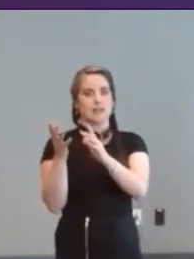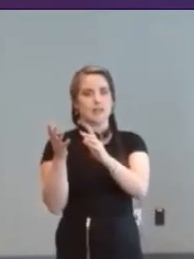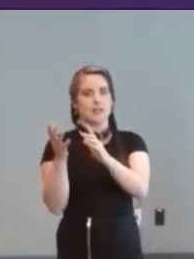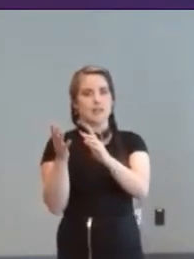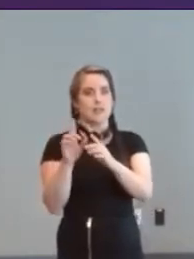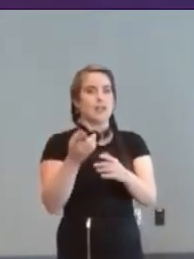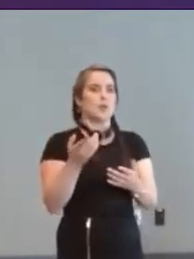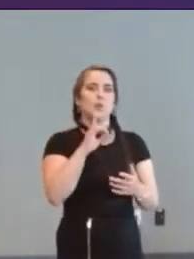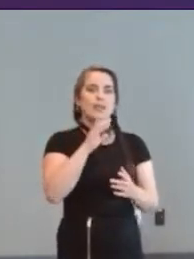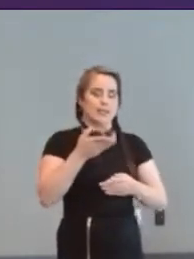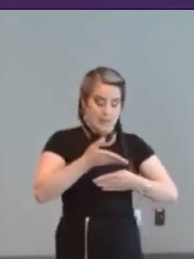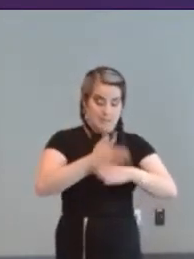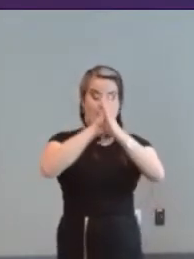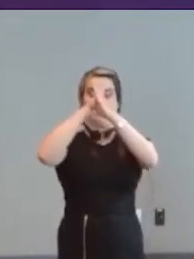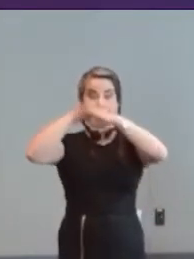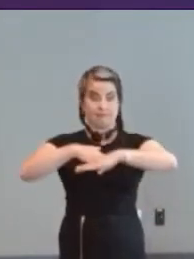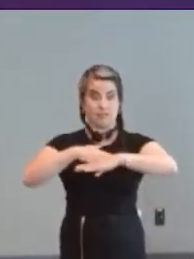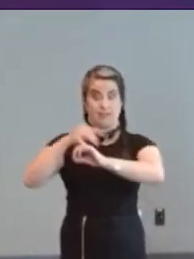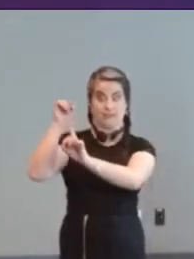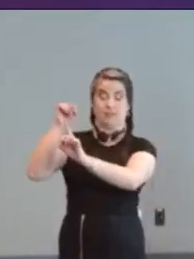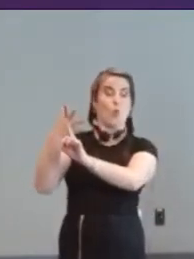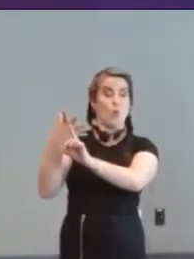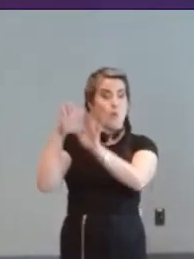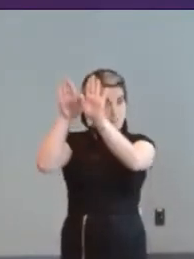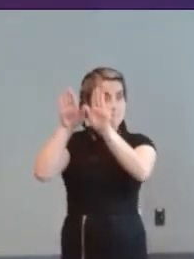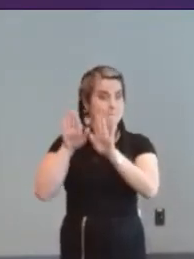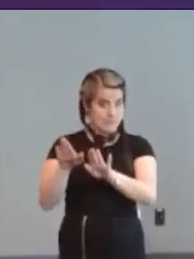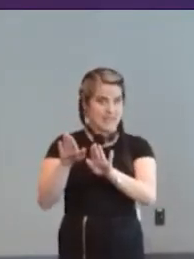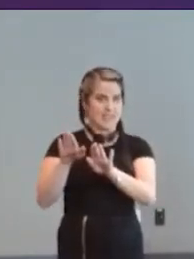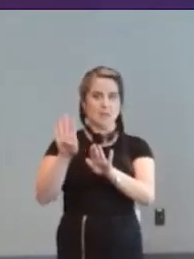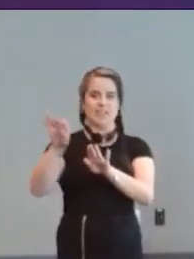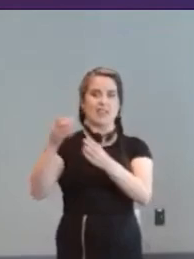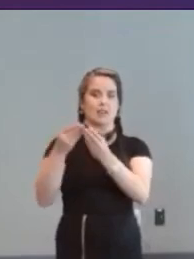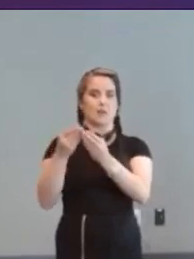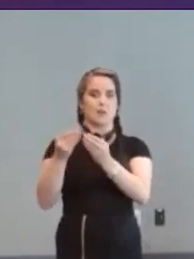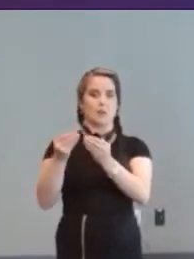Department, they were amazing but I think that sort of faded away when they got taken over by